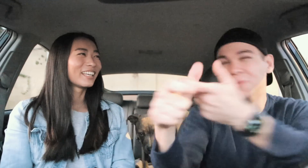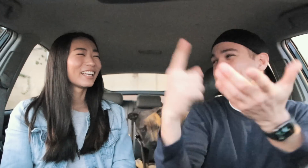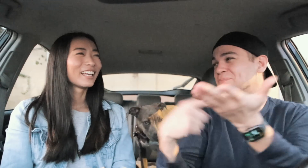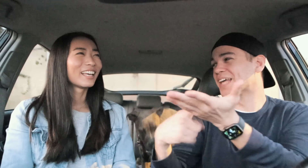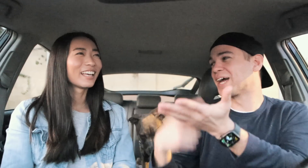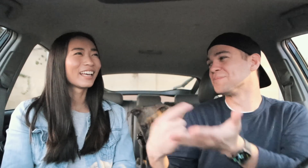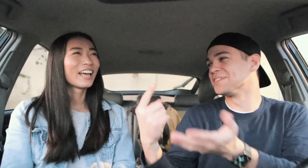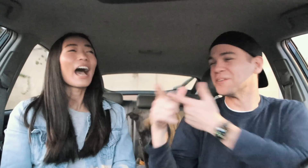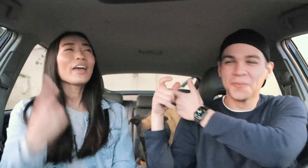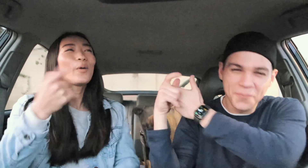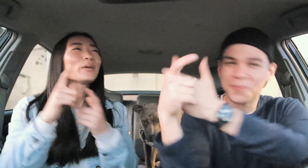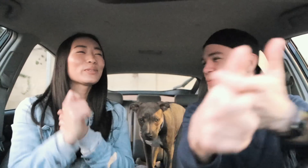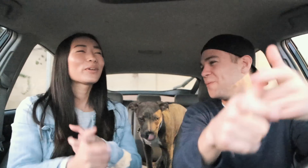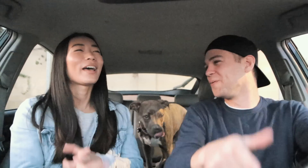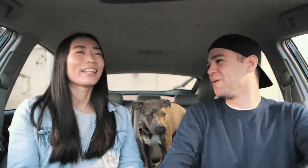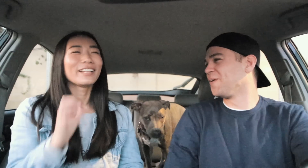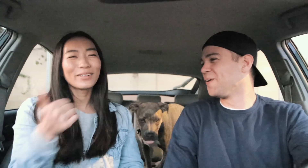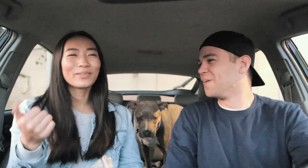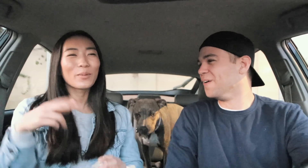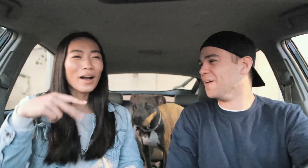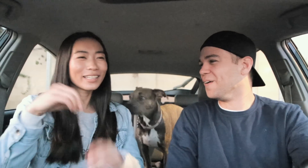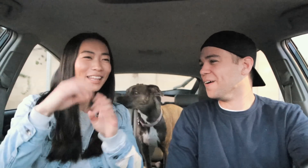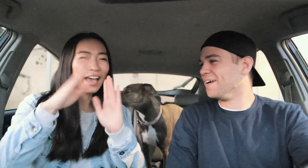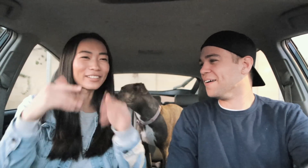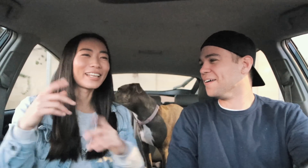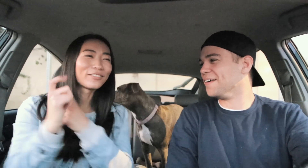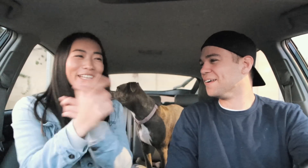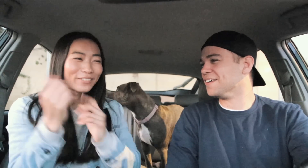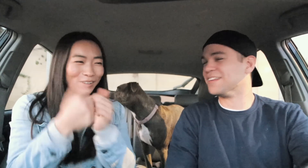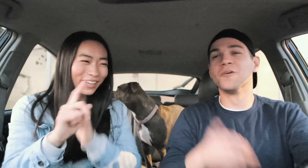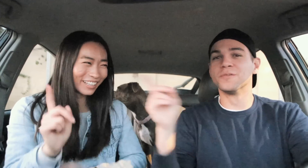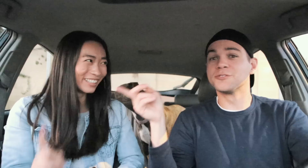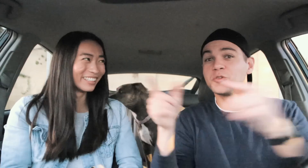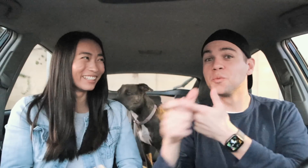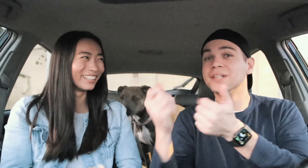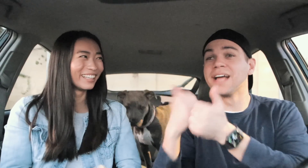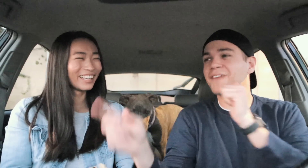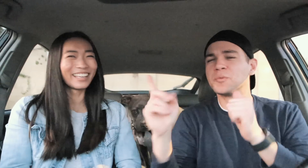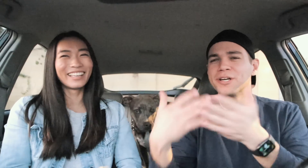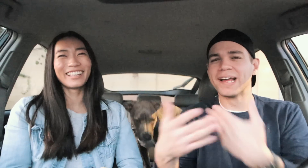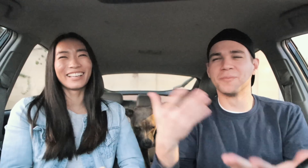you run sometimes I always run. I don't walk in th house I like run everywhere she runs everywhere anyways.